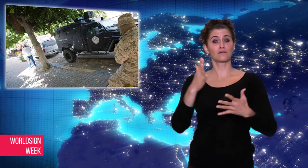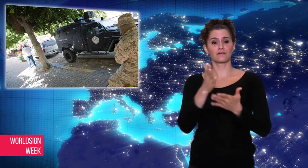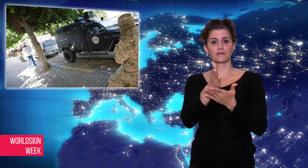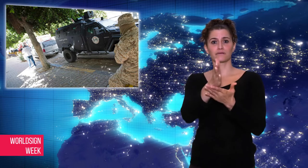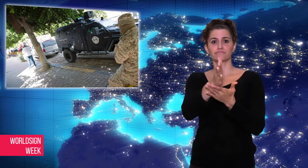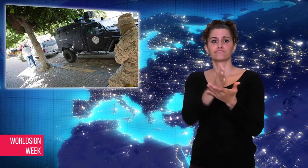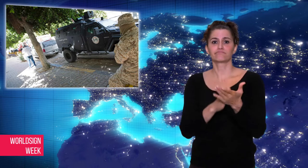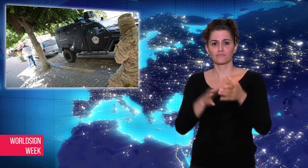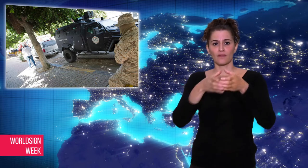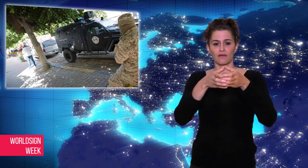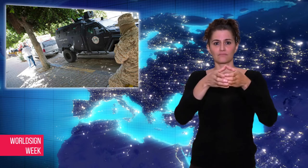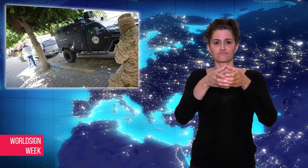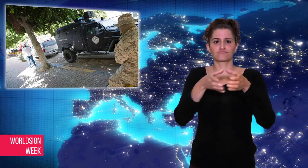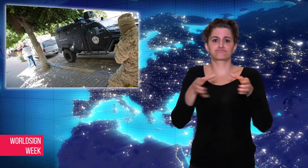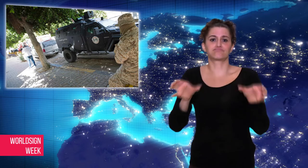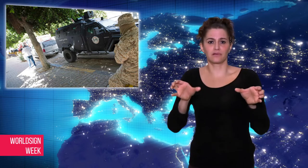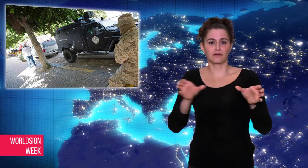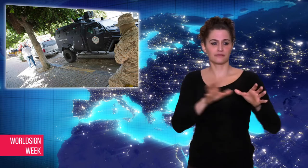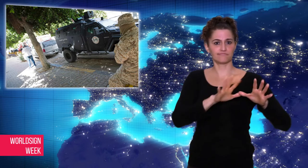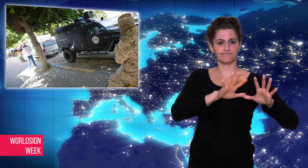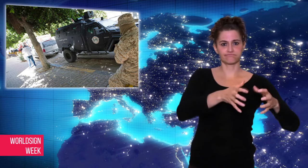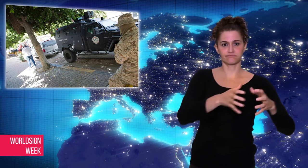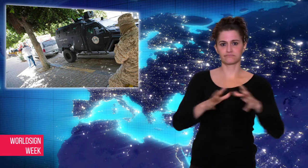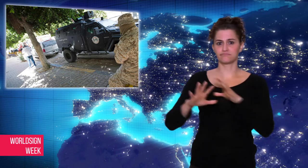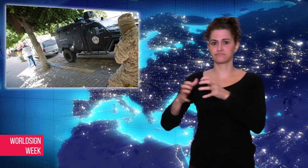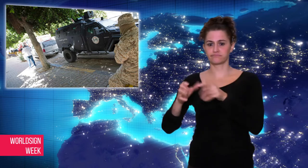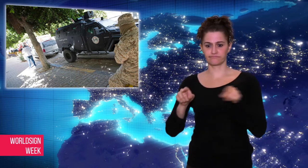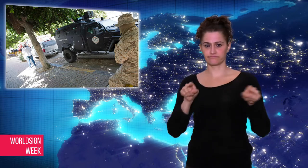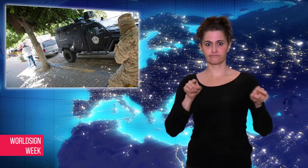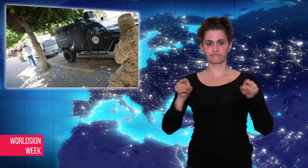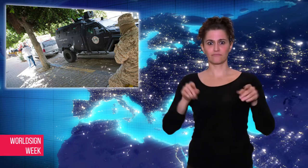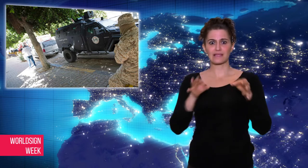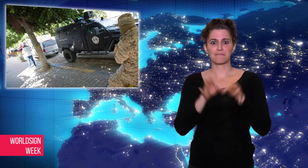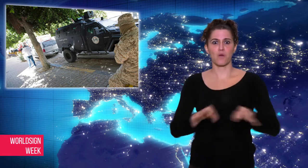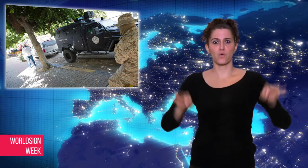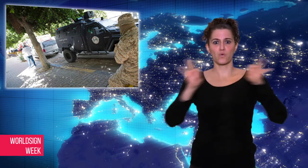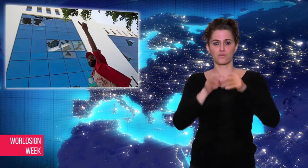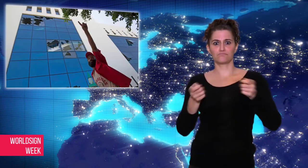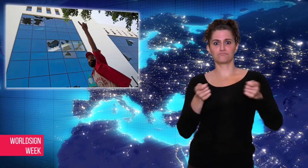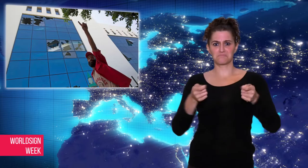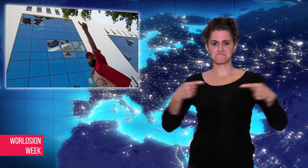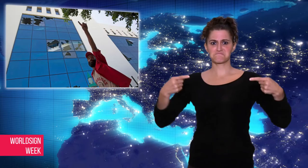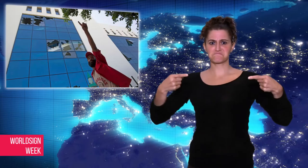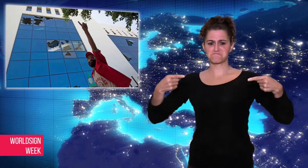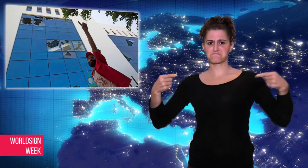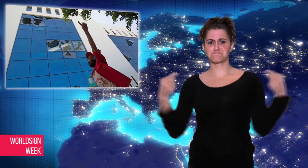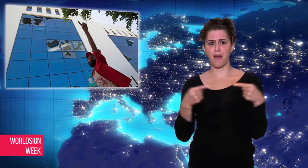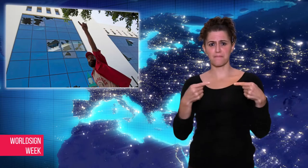backed government in Tripoli that